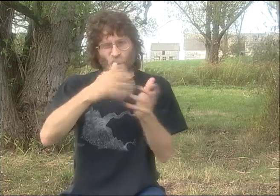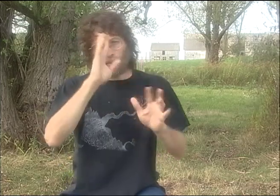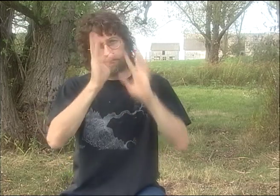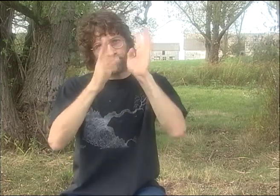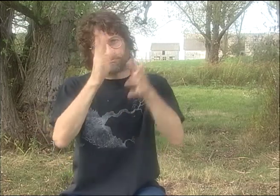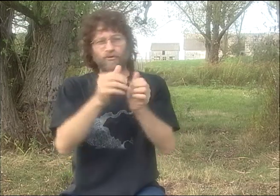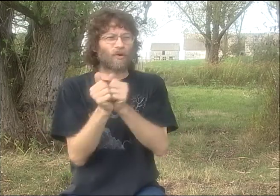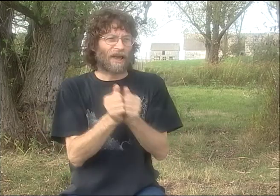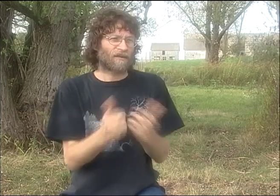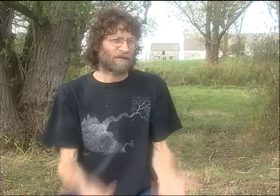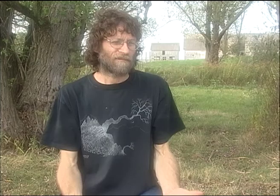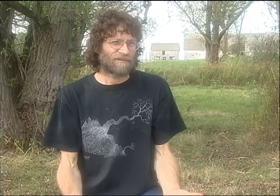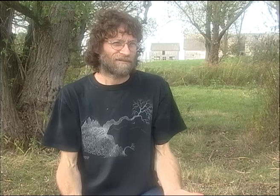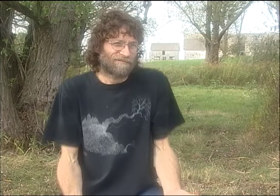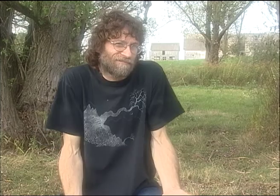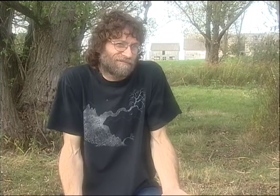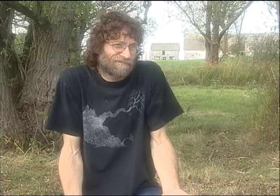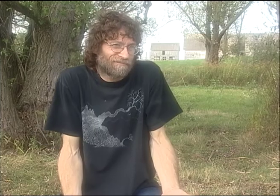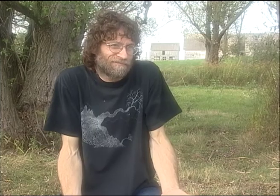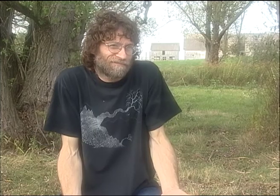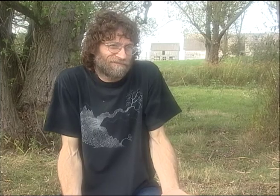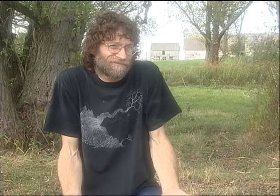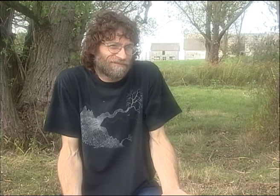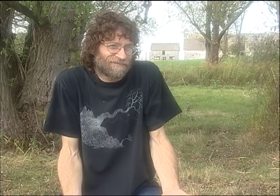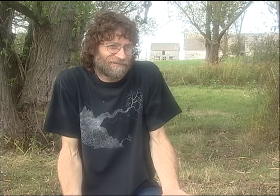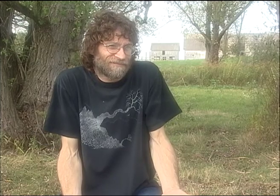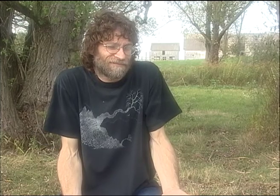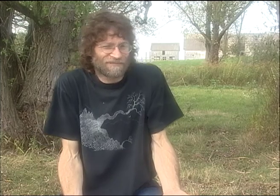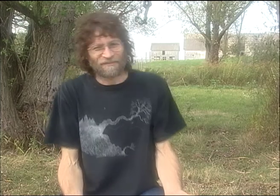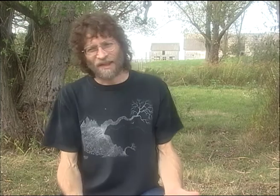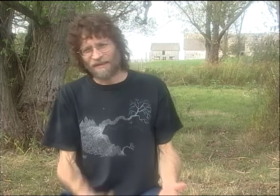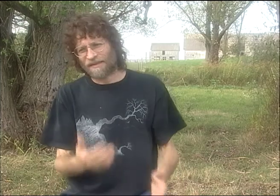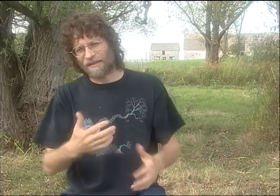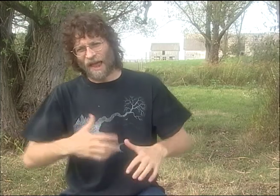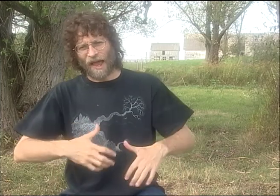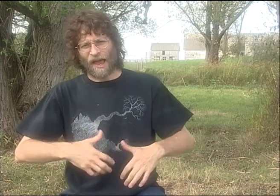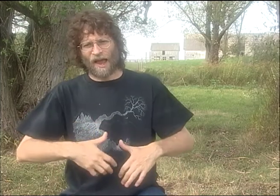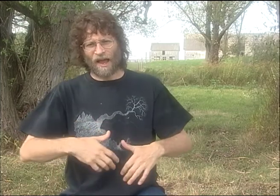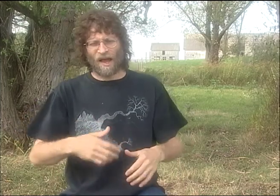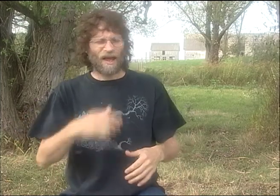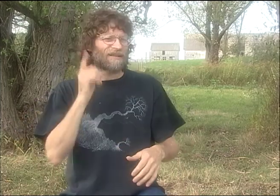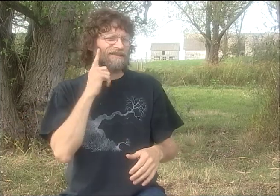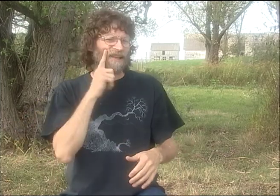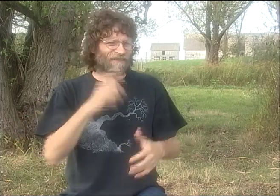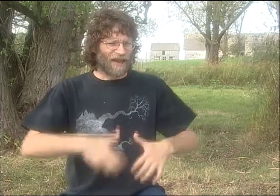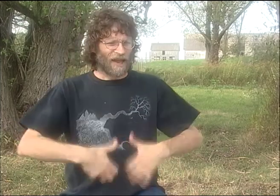PETER AND I WERE REALLY GOOD FRIENDS, AND WE WERE CREATING THINGS TOGETHER. AND THAT'S JUST WHO WE WERE.